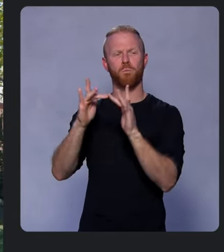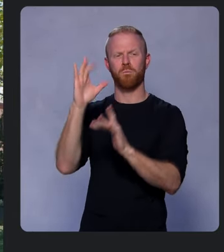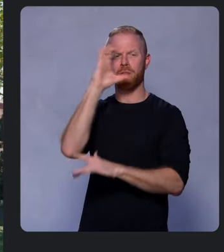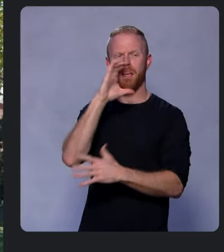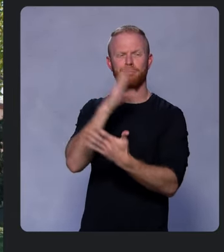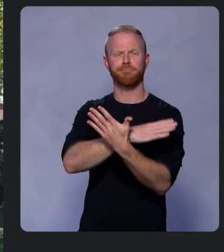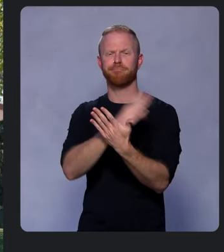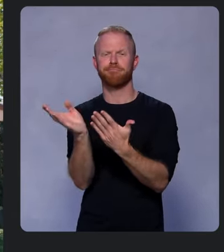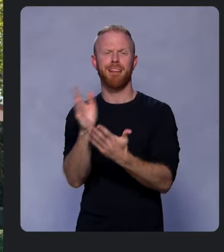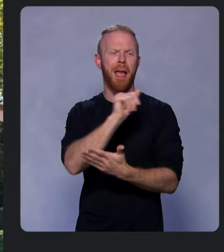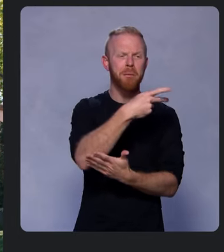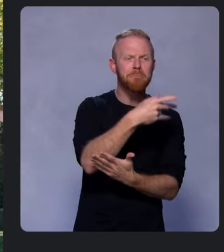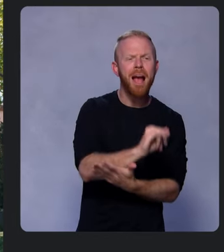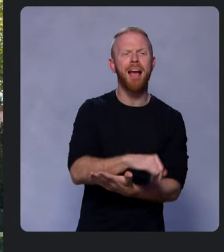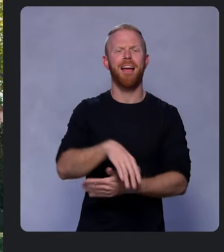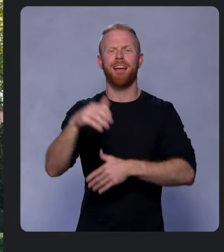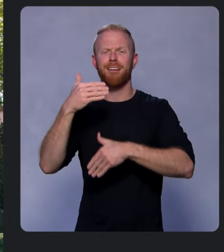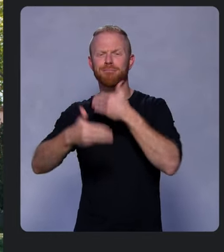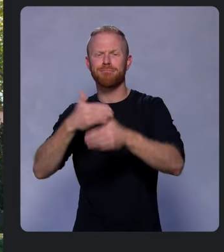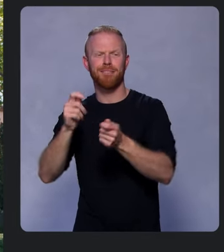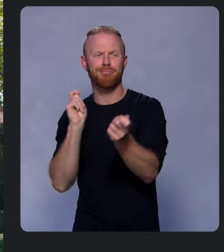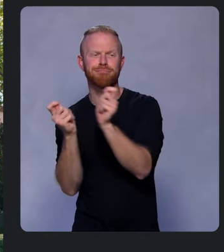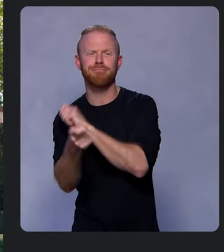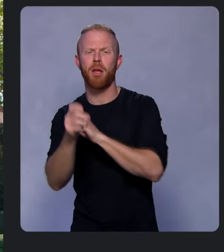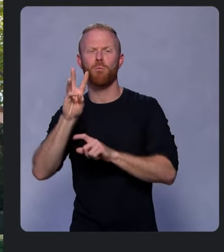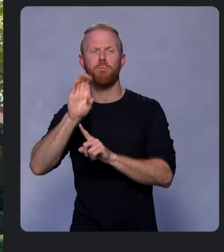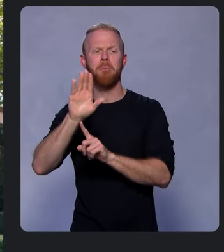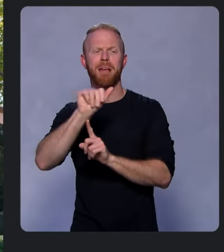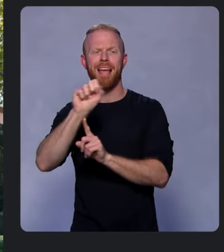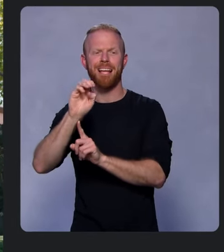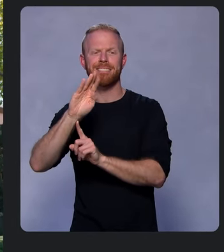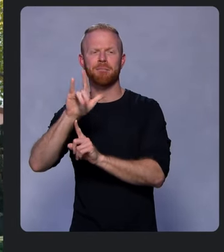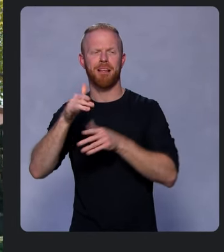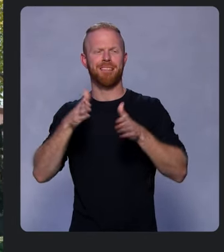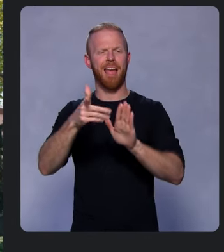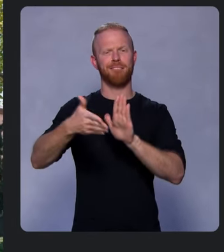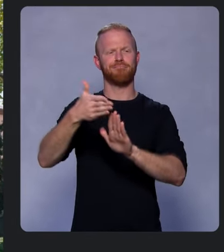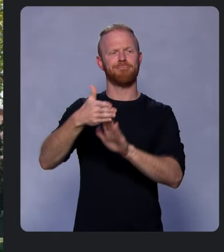to the ongoing evolution of WebAssembly, which lets you run code in the browser at near-native speed.